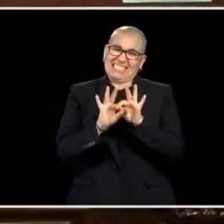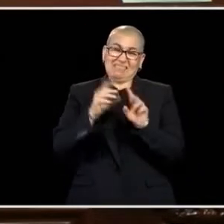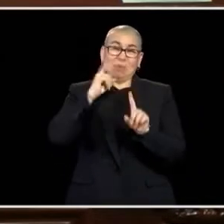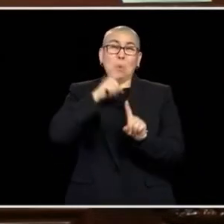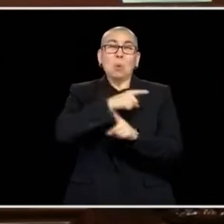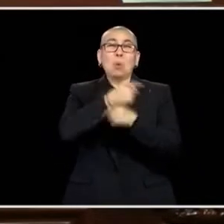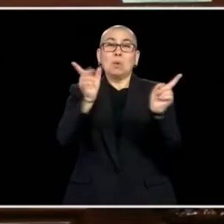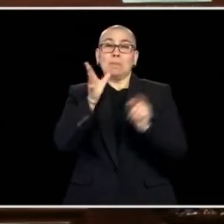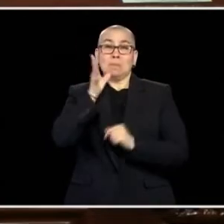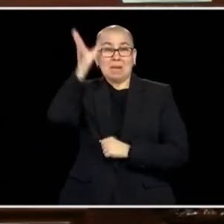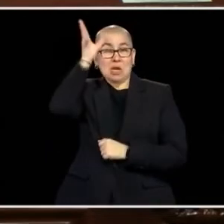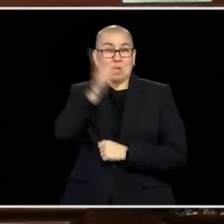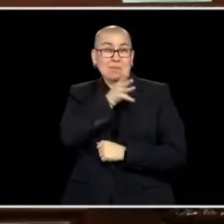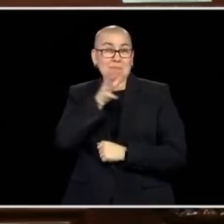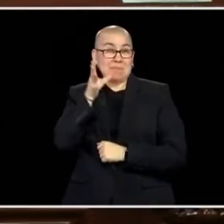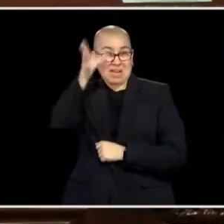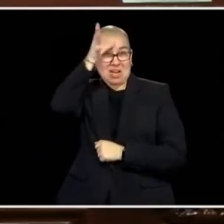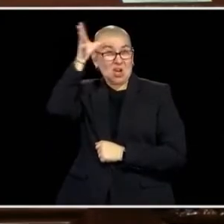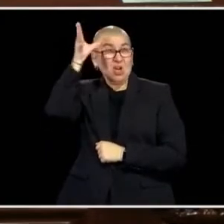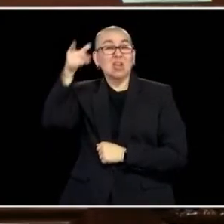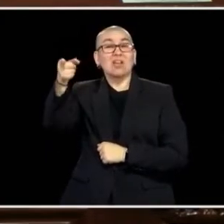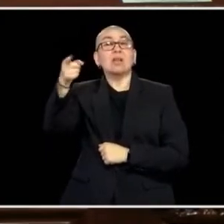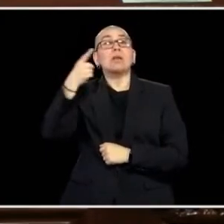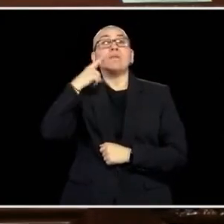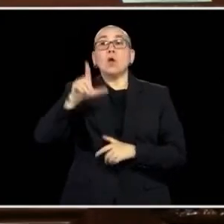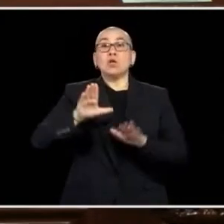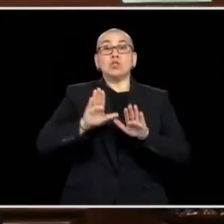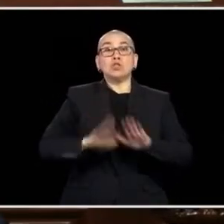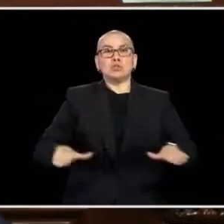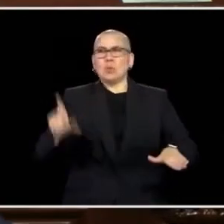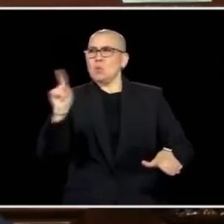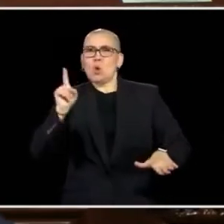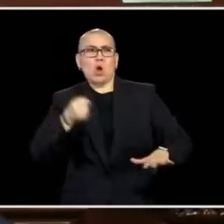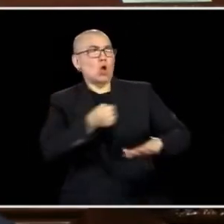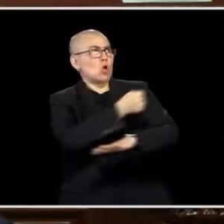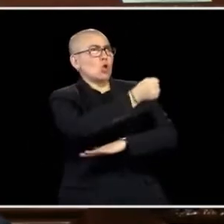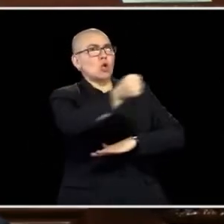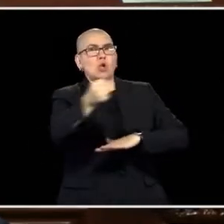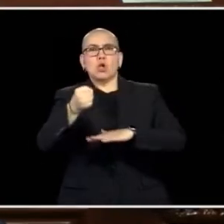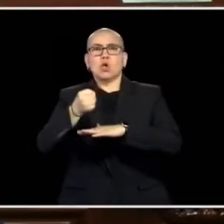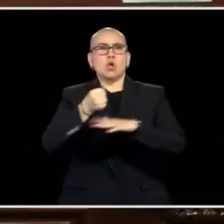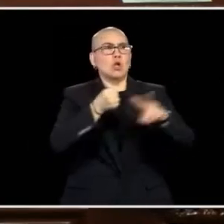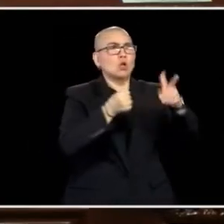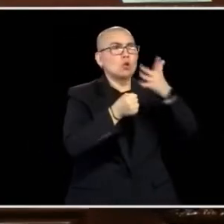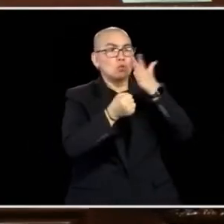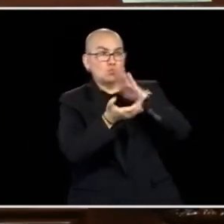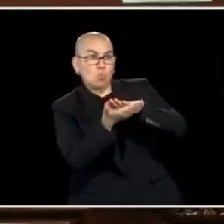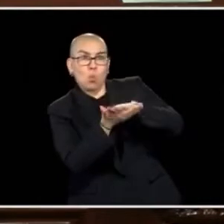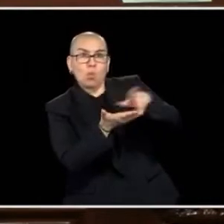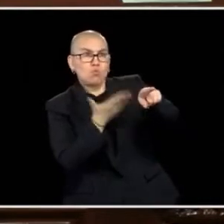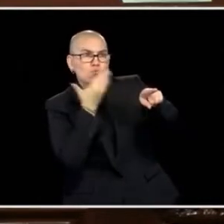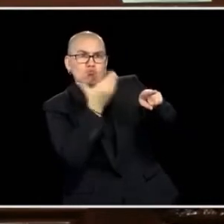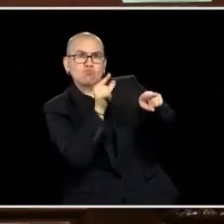DECISIONS YOU MAKE AS A AS A PARTICIPATE IS TRYING TO GET INTO QUALITY CHILD CARE OR TRYING TO FIGURE OUT WHAT'S BEST FOR YOUR CHILD OR TRYING